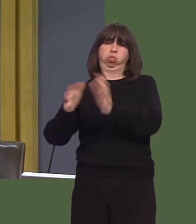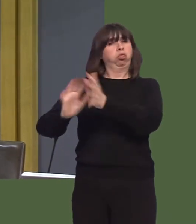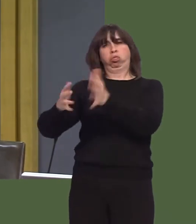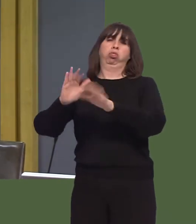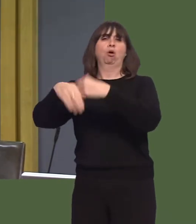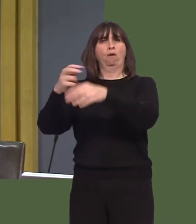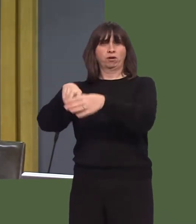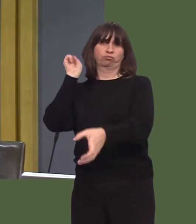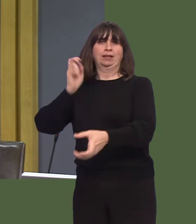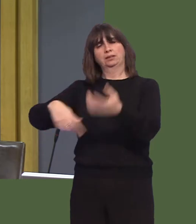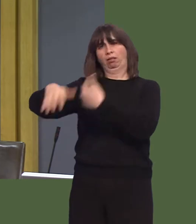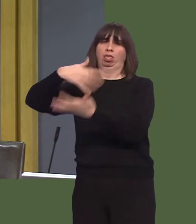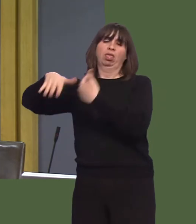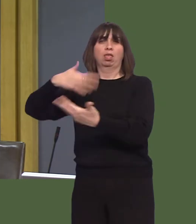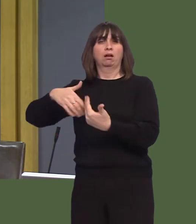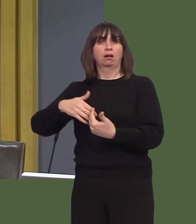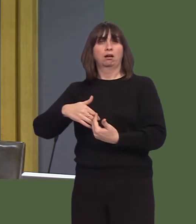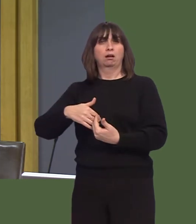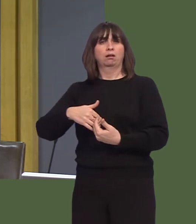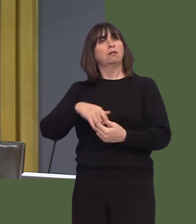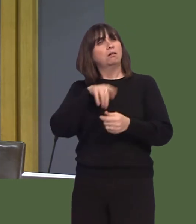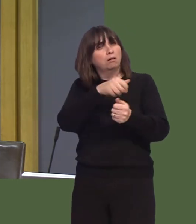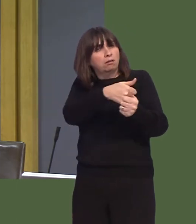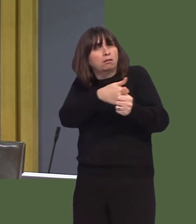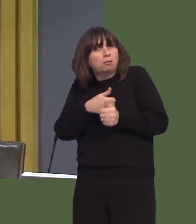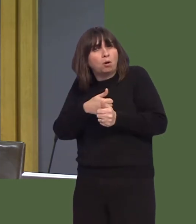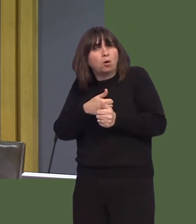What assurances can the First Minister give enterprises across the country, and particularly